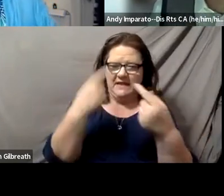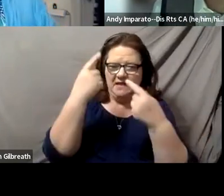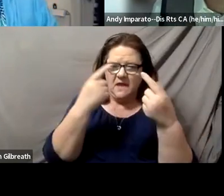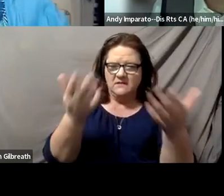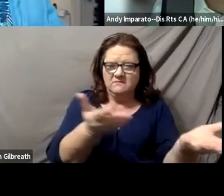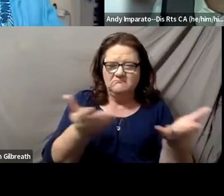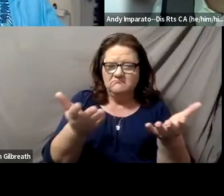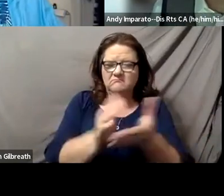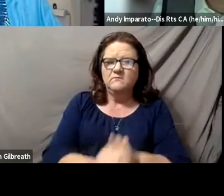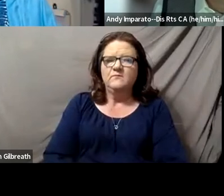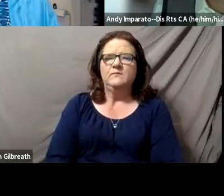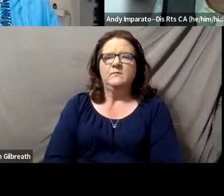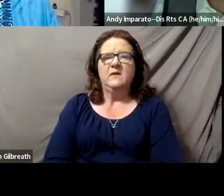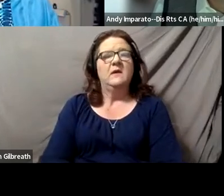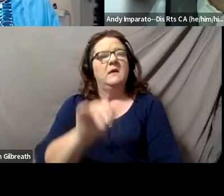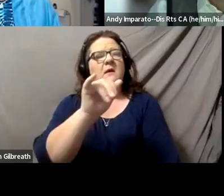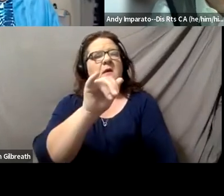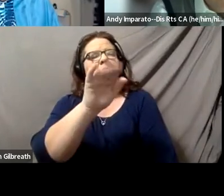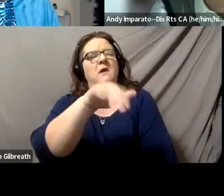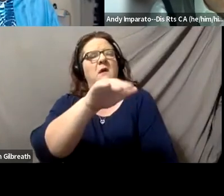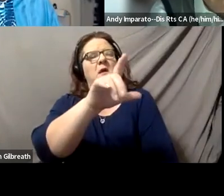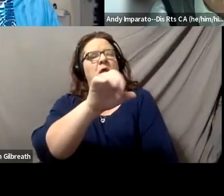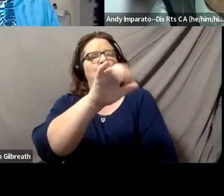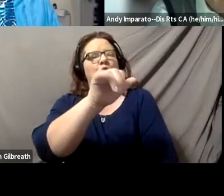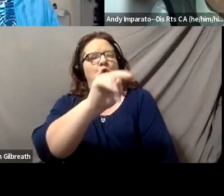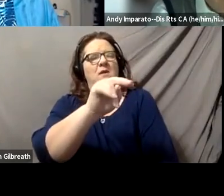Lauren, let me bring up an experience I had